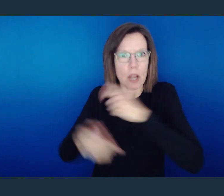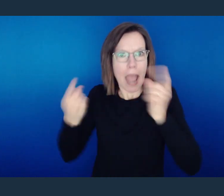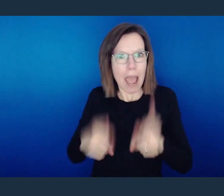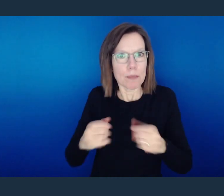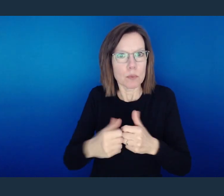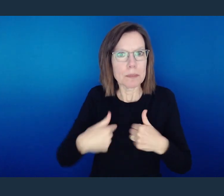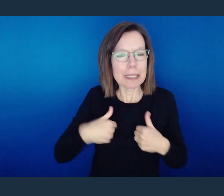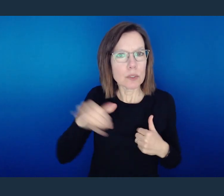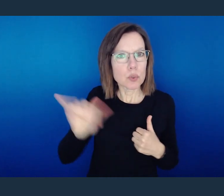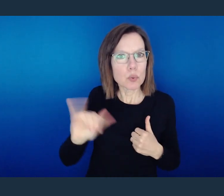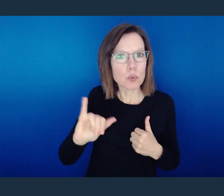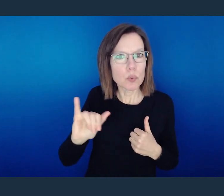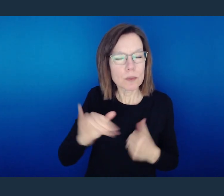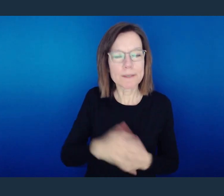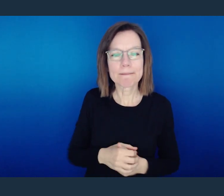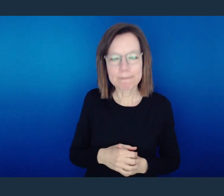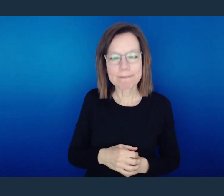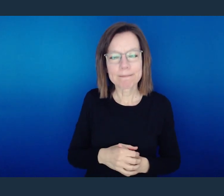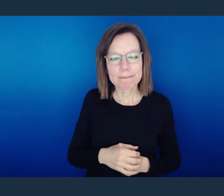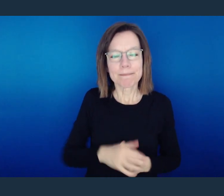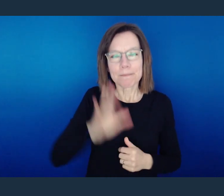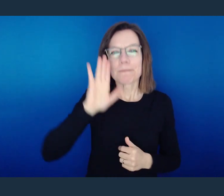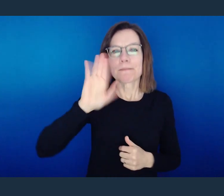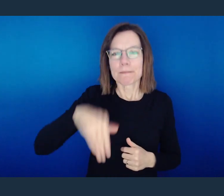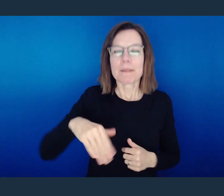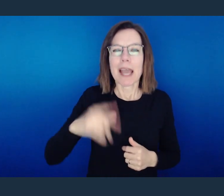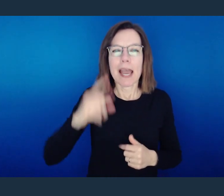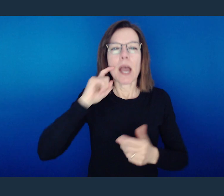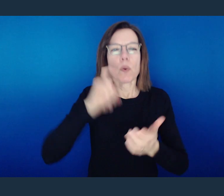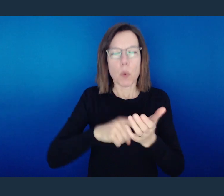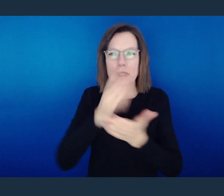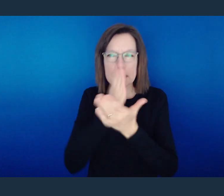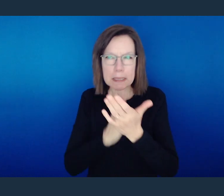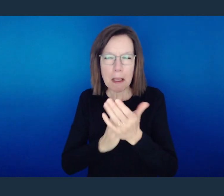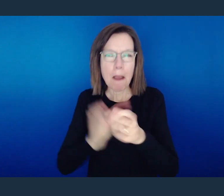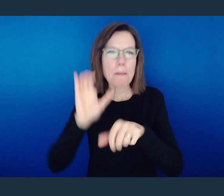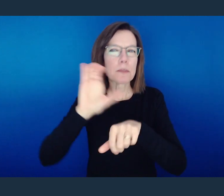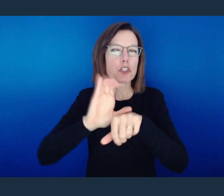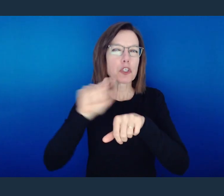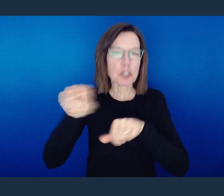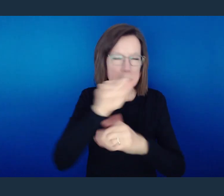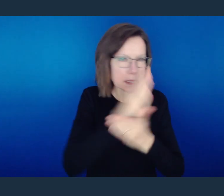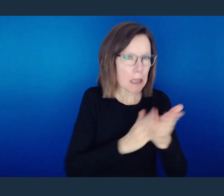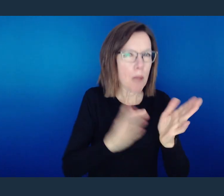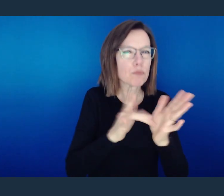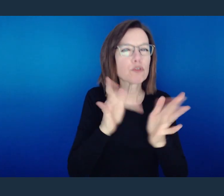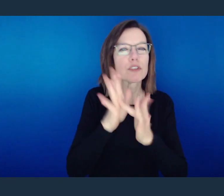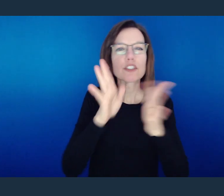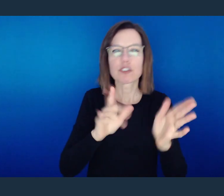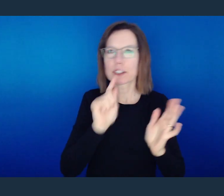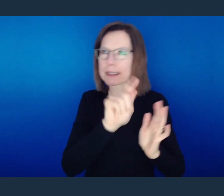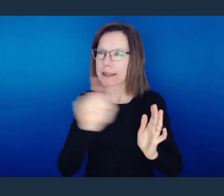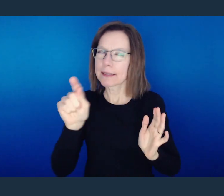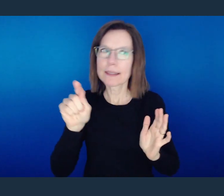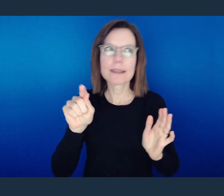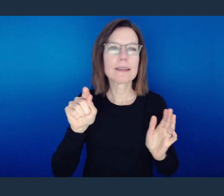You see, the problem we have in some congregations or amongst some people who profess Christ